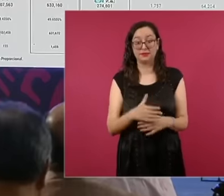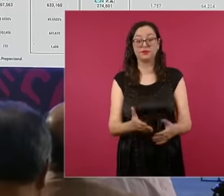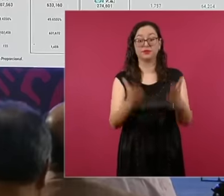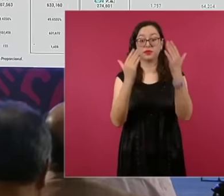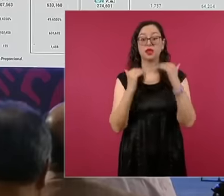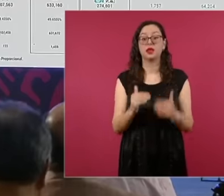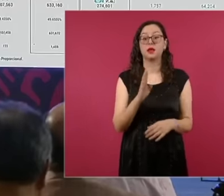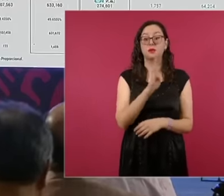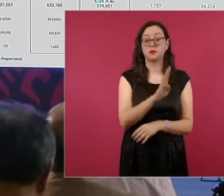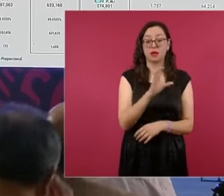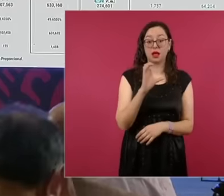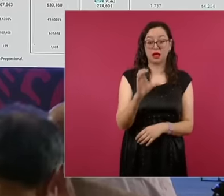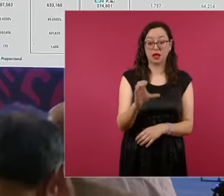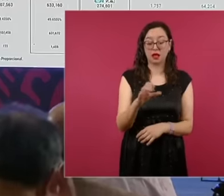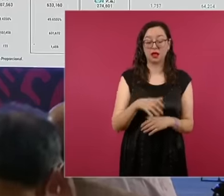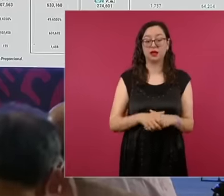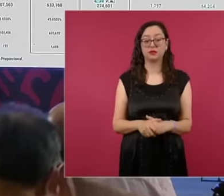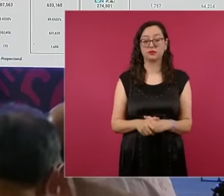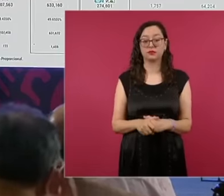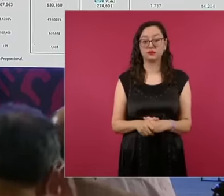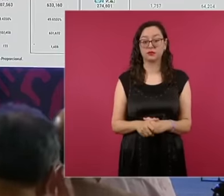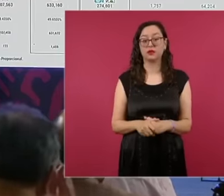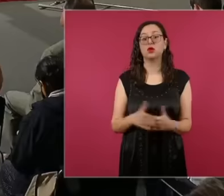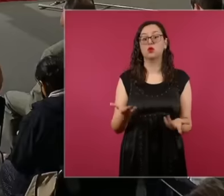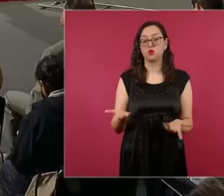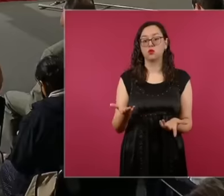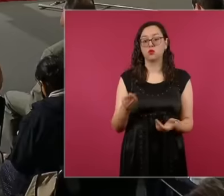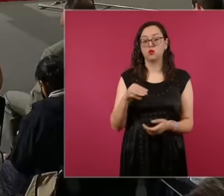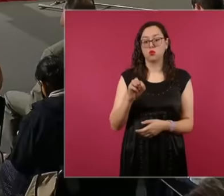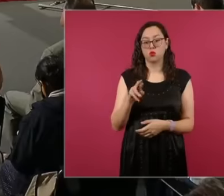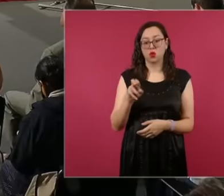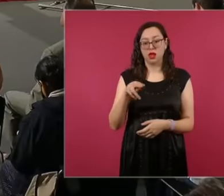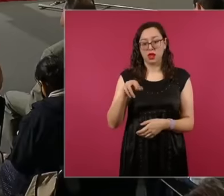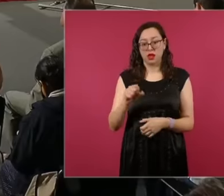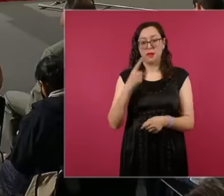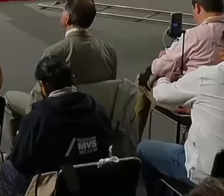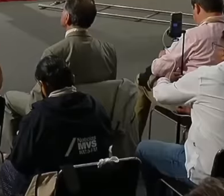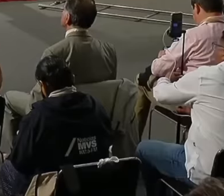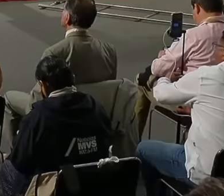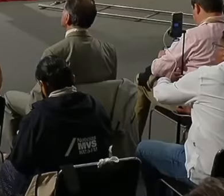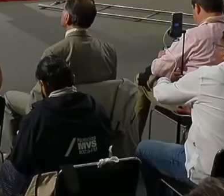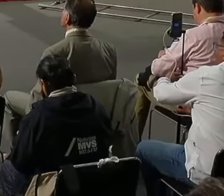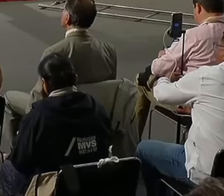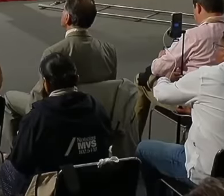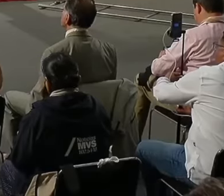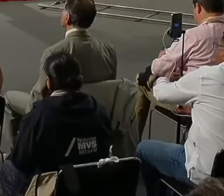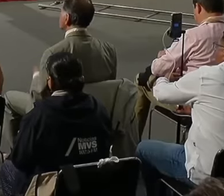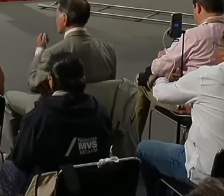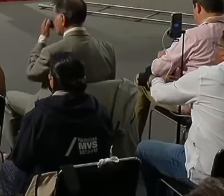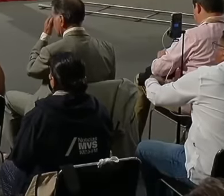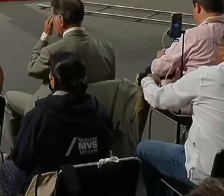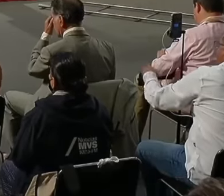in Baja California morena gets first place first minority will enter pan Prix PRD